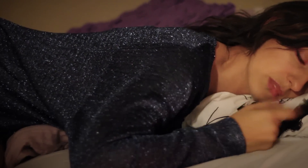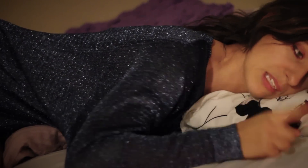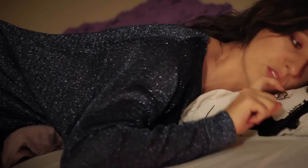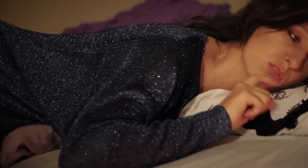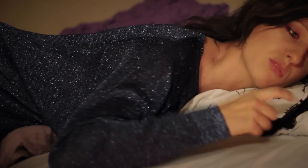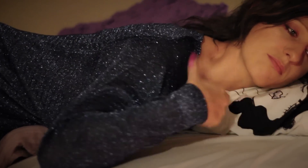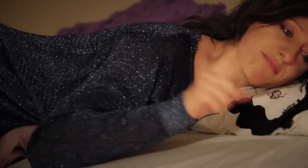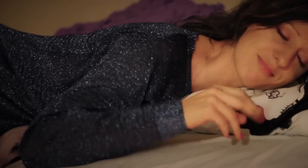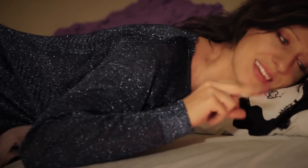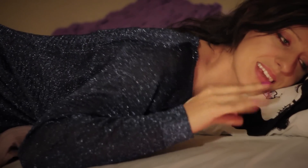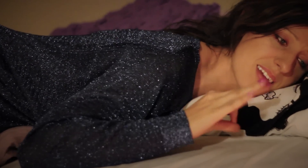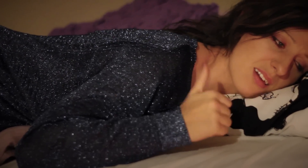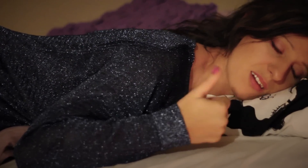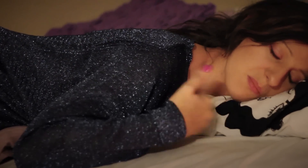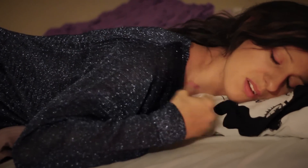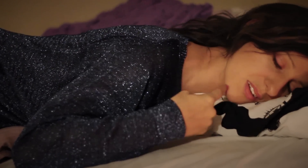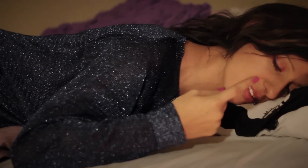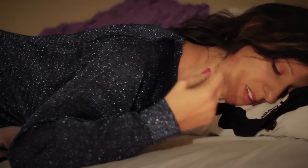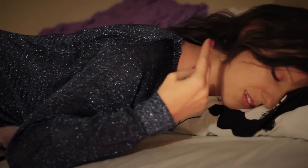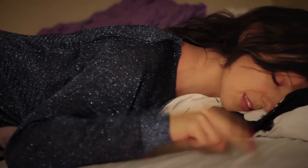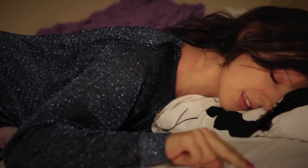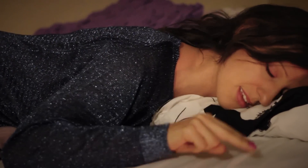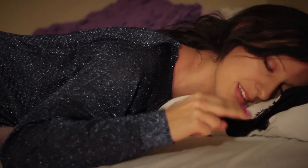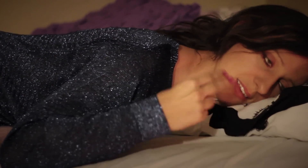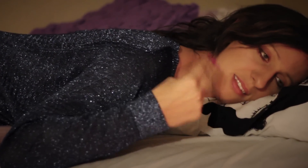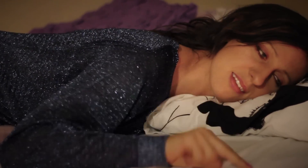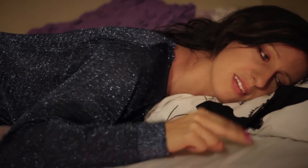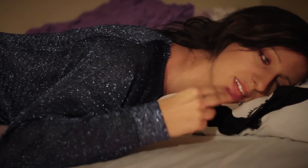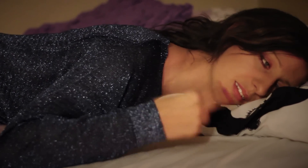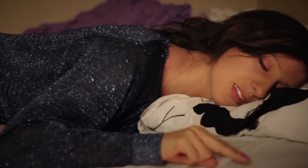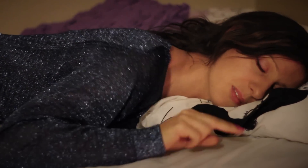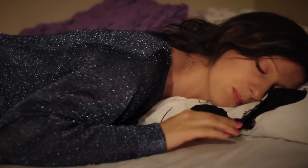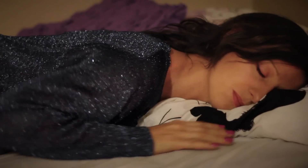They tried to make me go to rehab But I said no, no, no